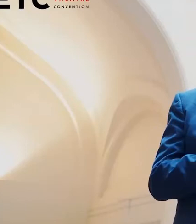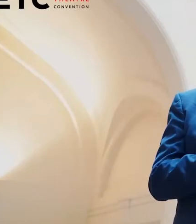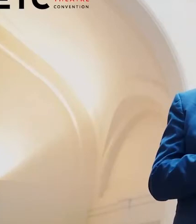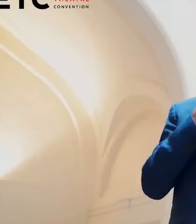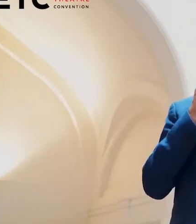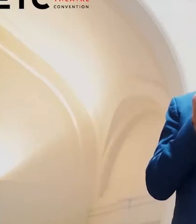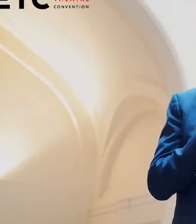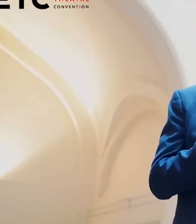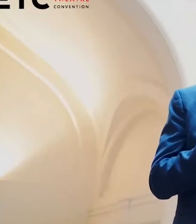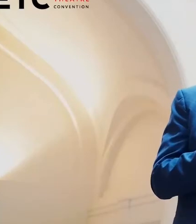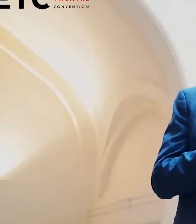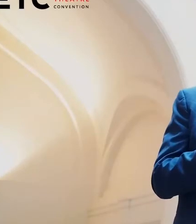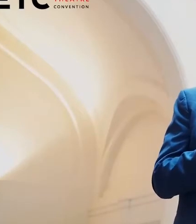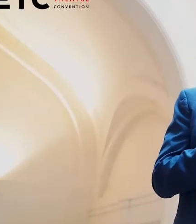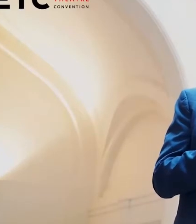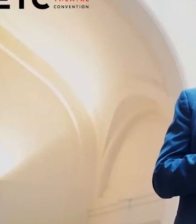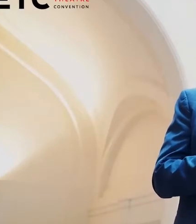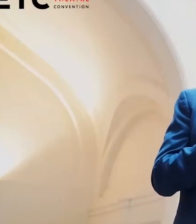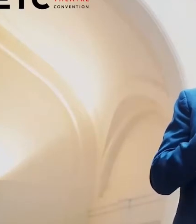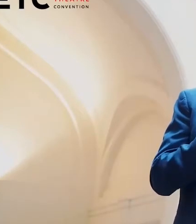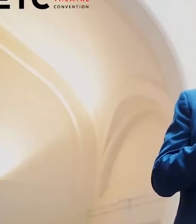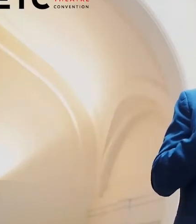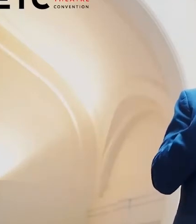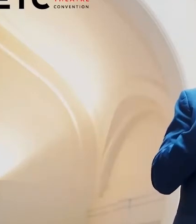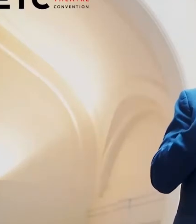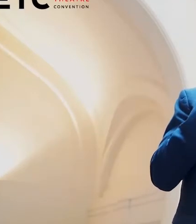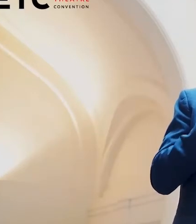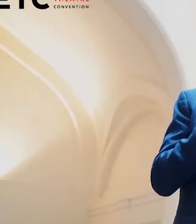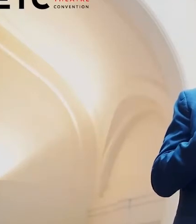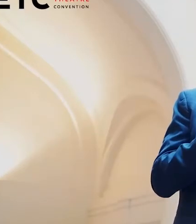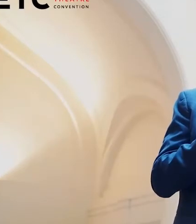into people's life and into society.